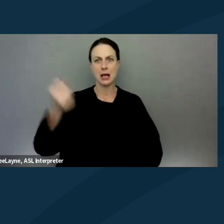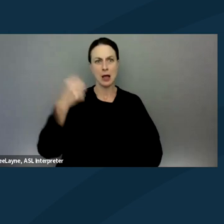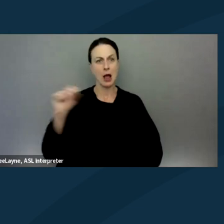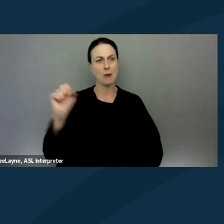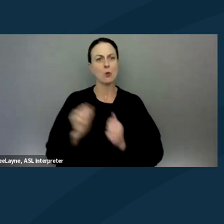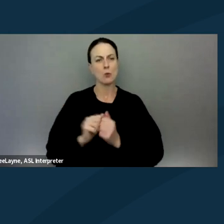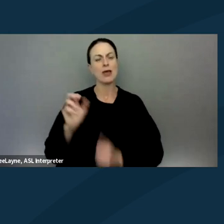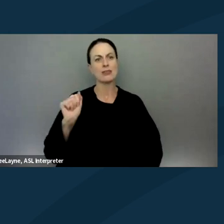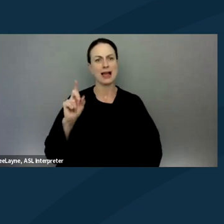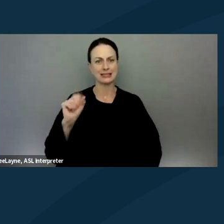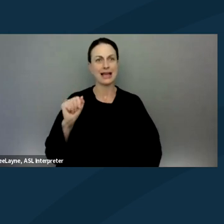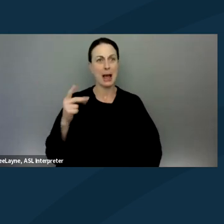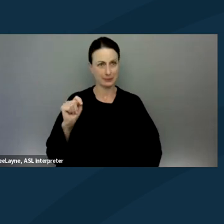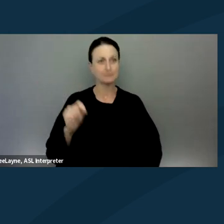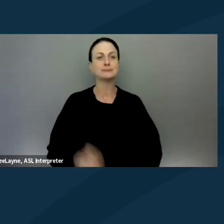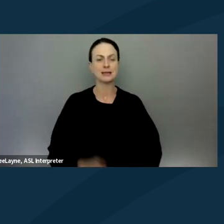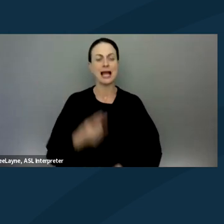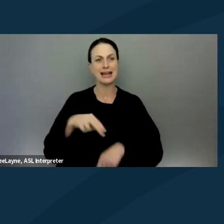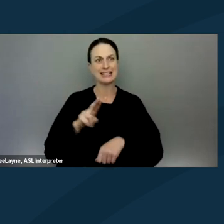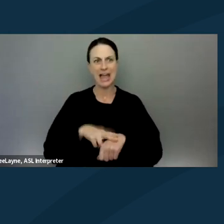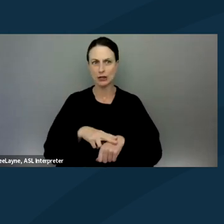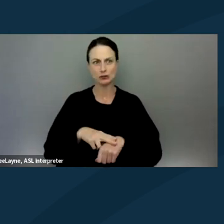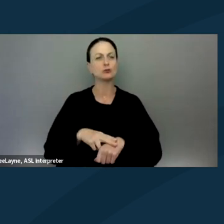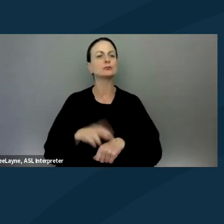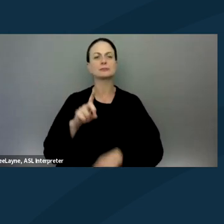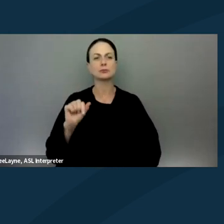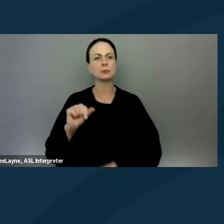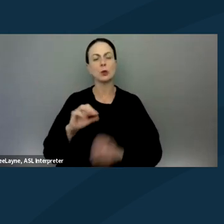We were a national grassroots disability organization,